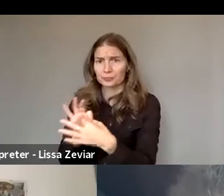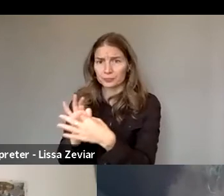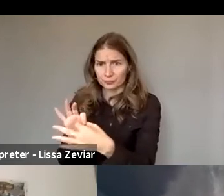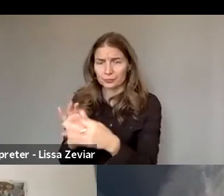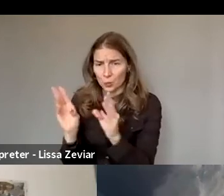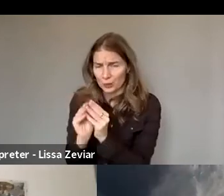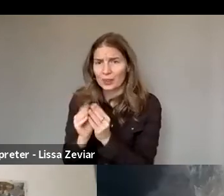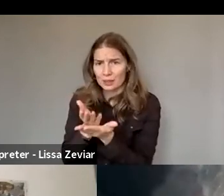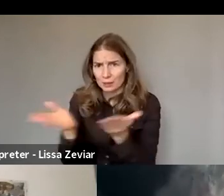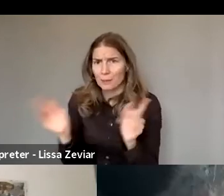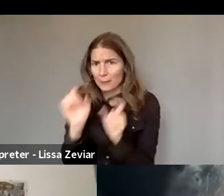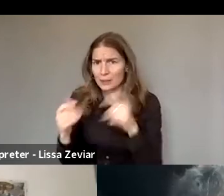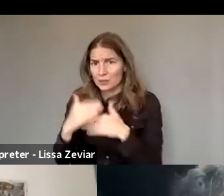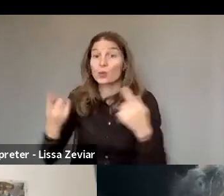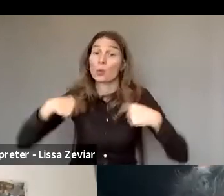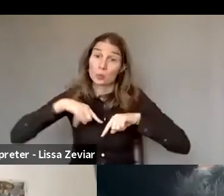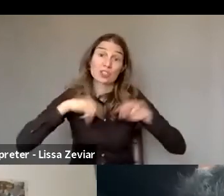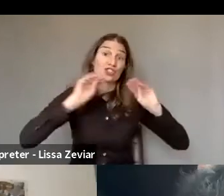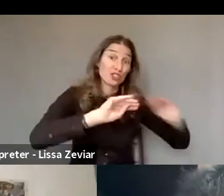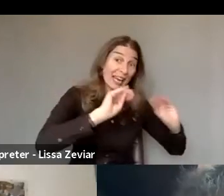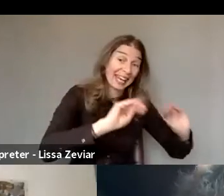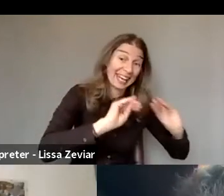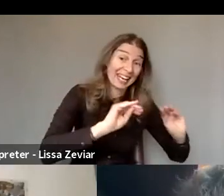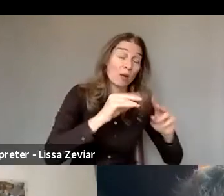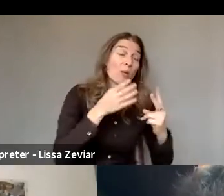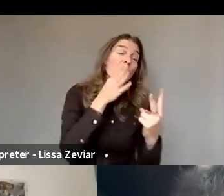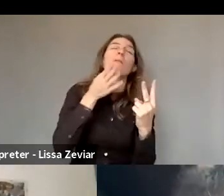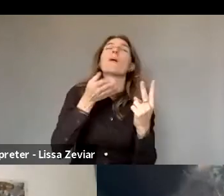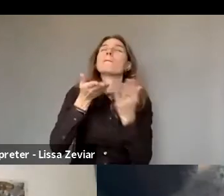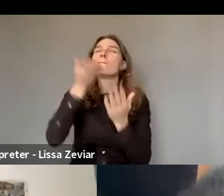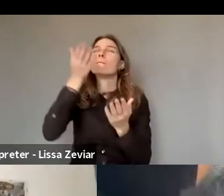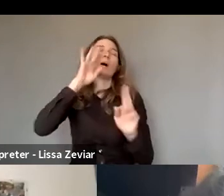We do training for the police, judges and lawyers.